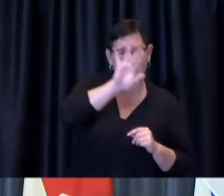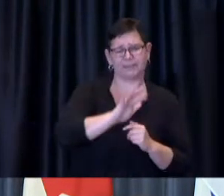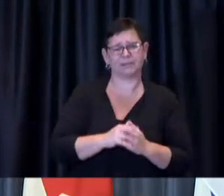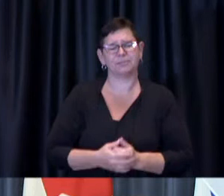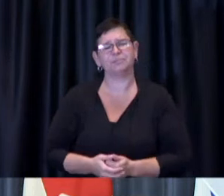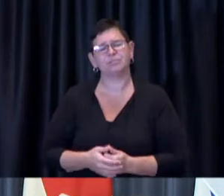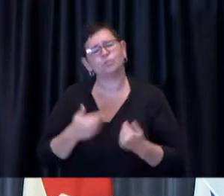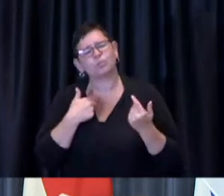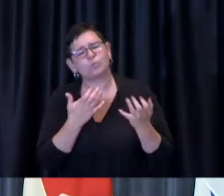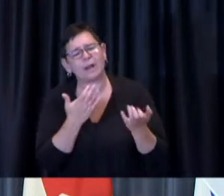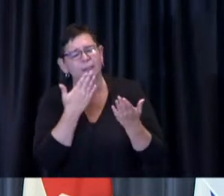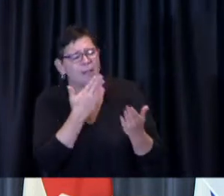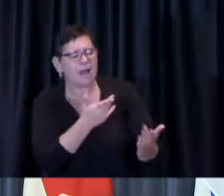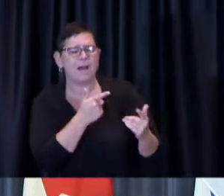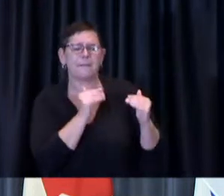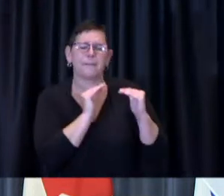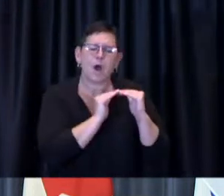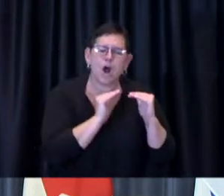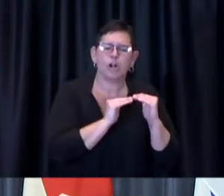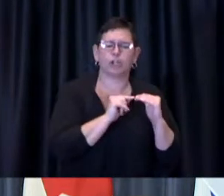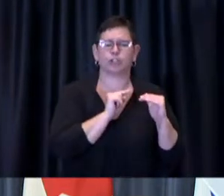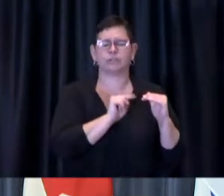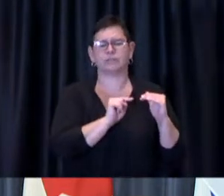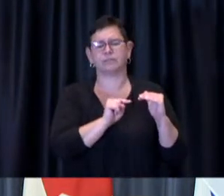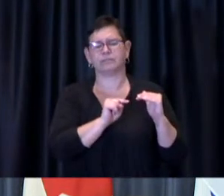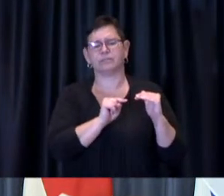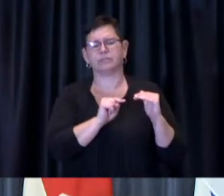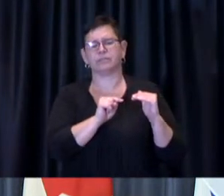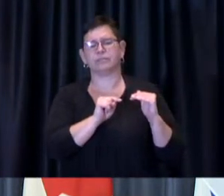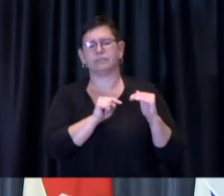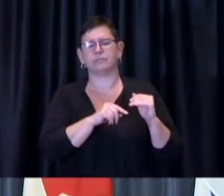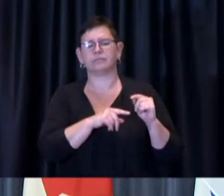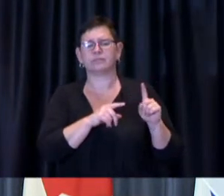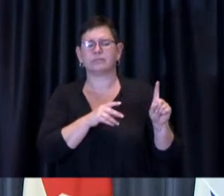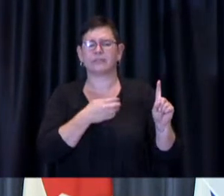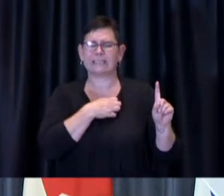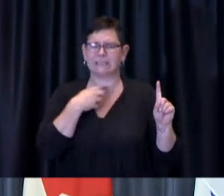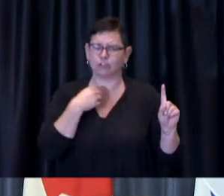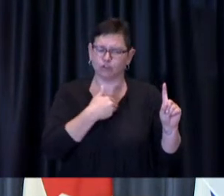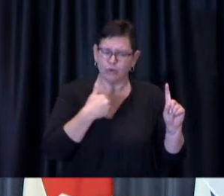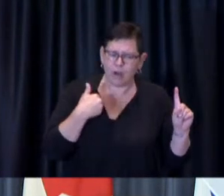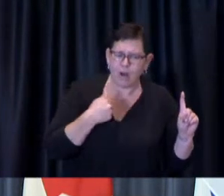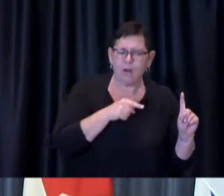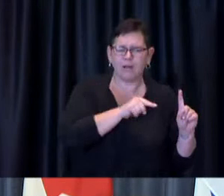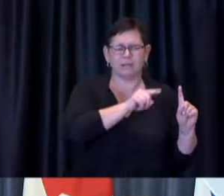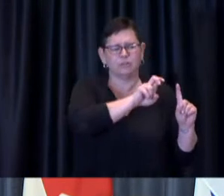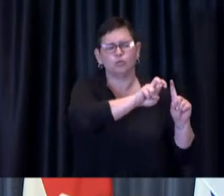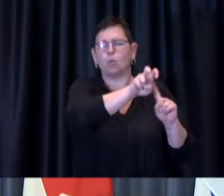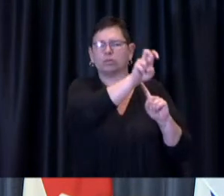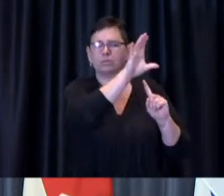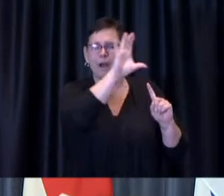which is the tourism development organization that does such a great job promoting Toronto to people here and people outside of the city